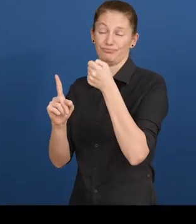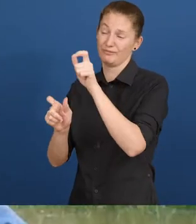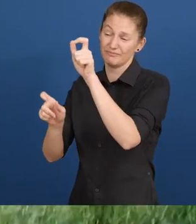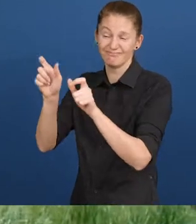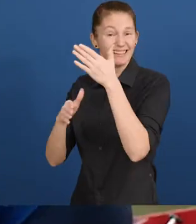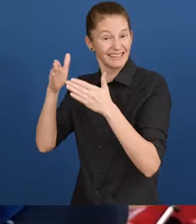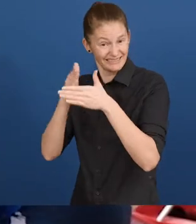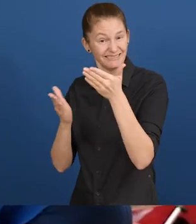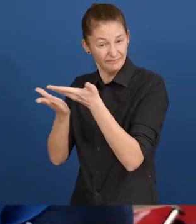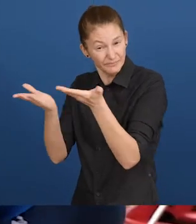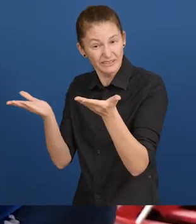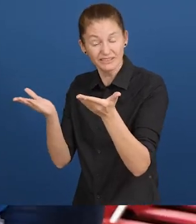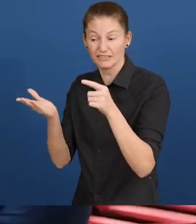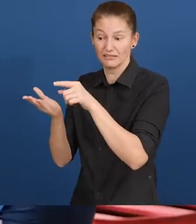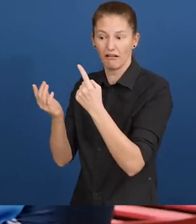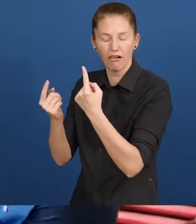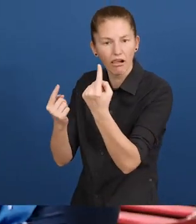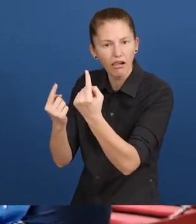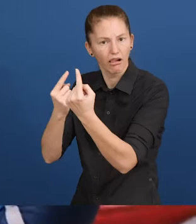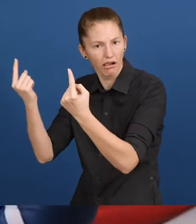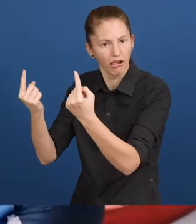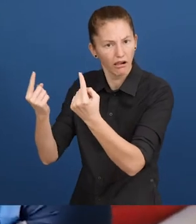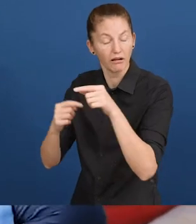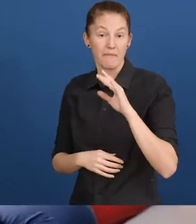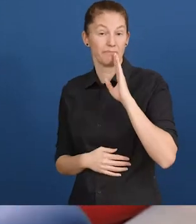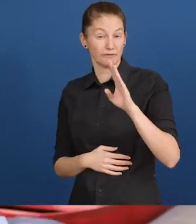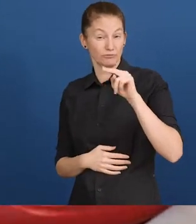The Belgian NGO Inter has developed measures to address the isolation of people